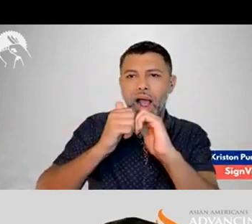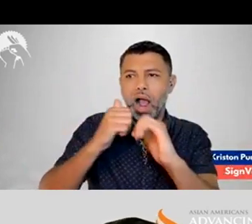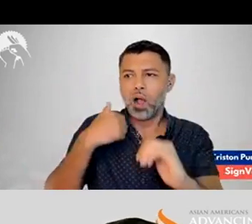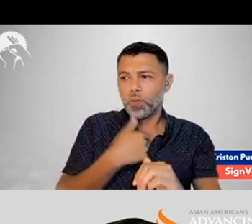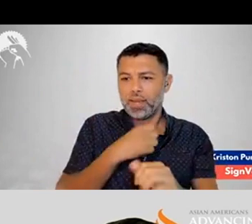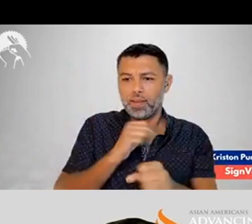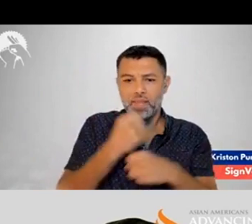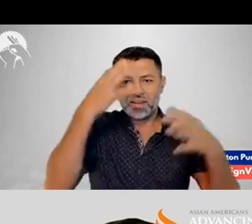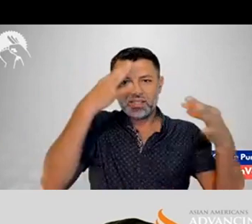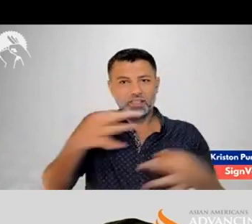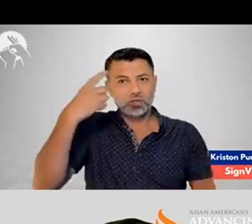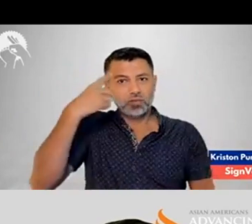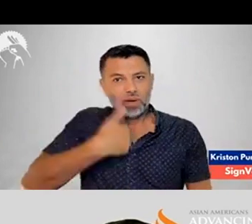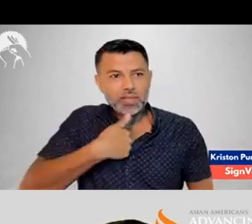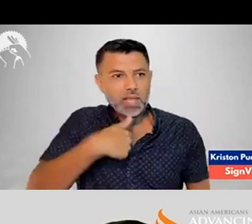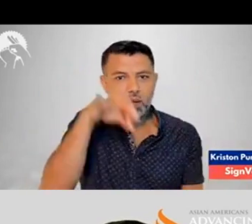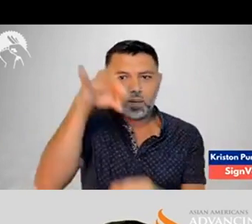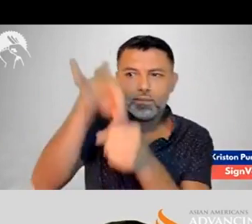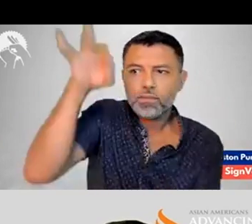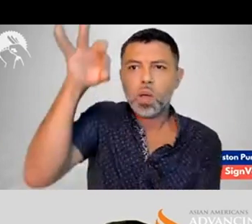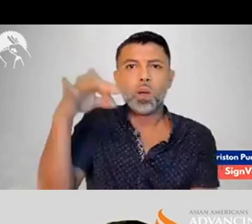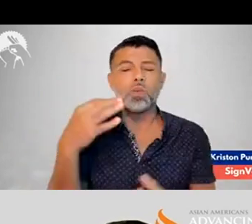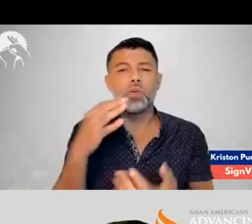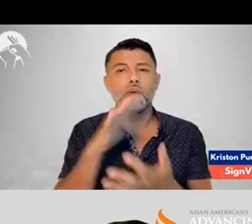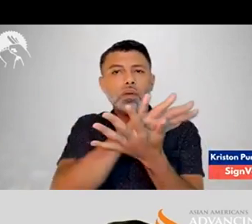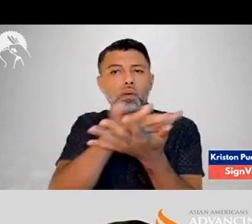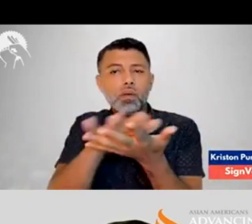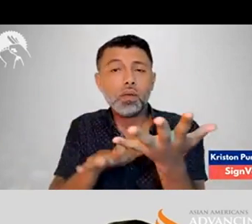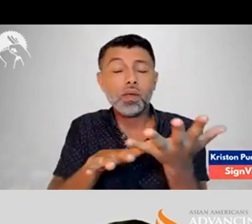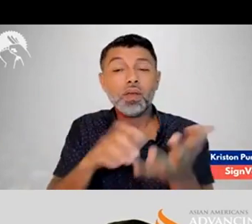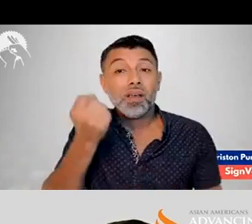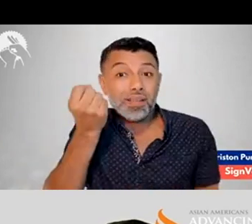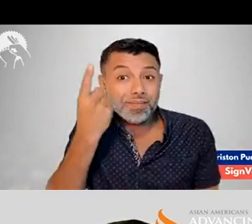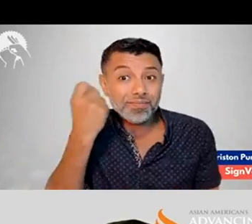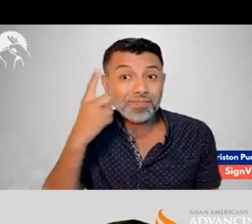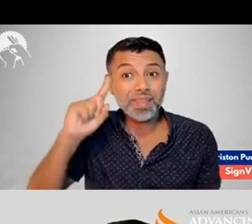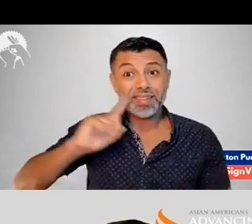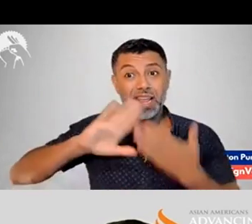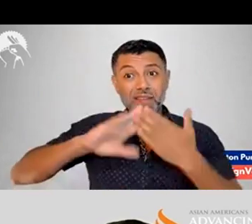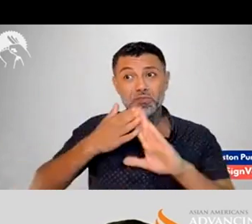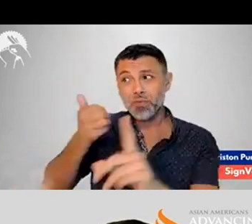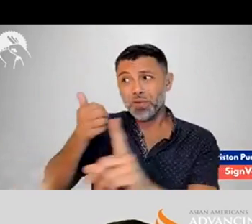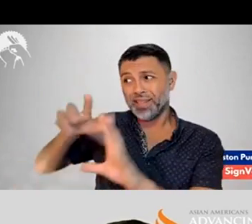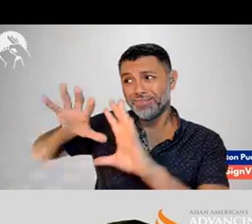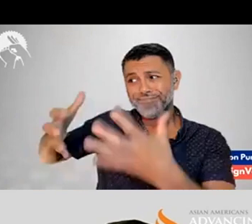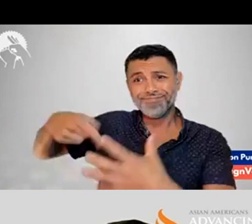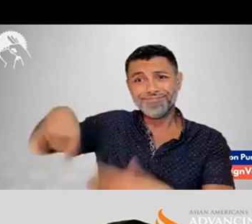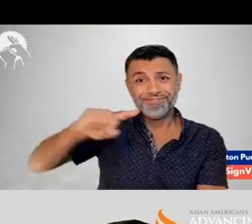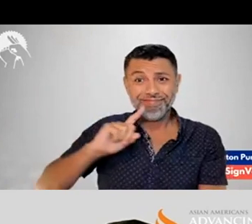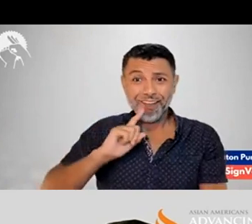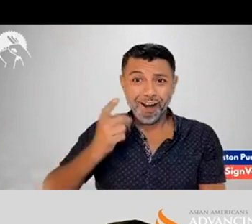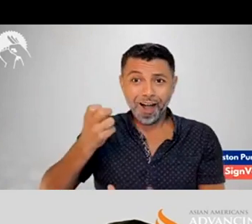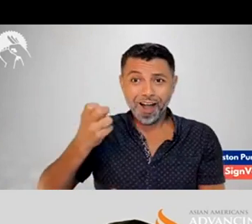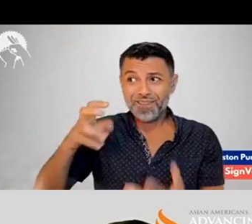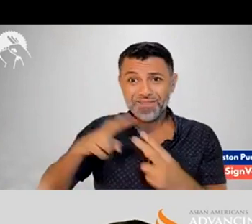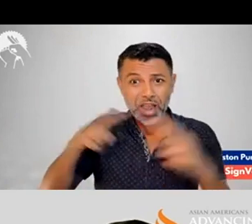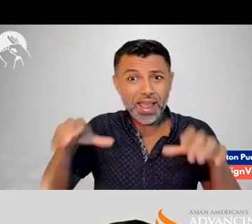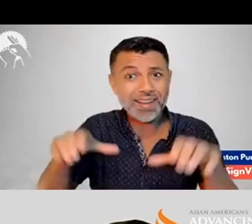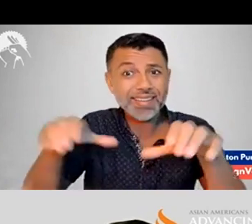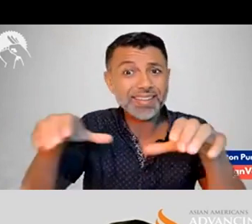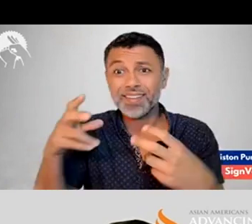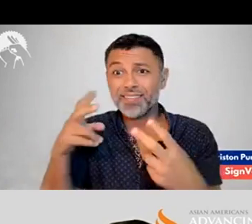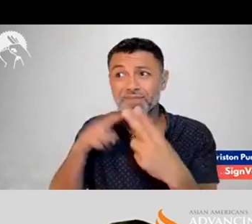ASL, then how can we make decisions for ourselves and vote accordingly?